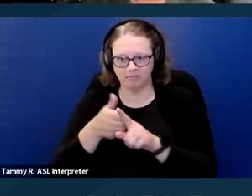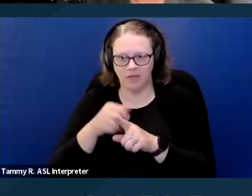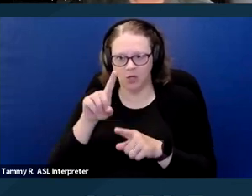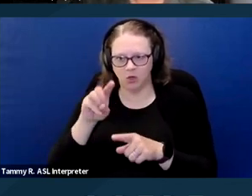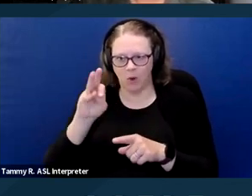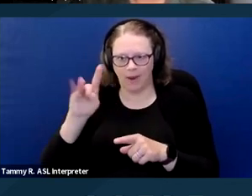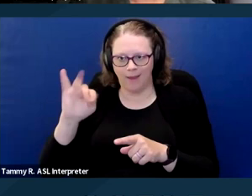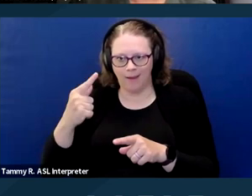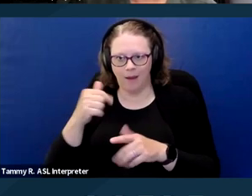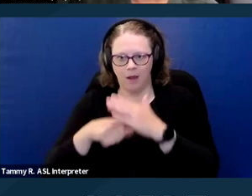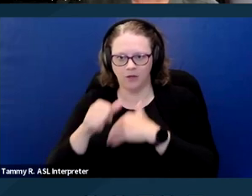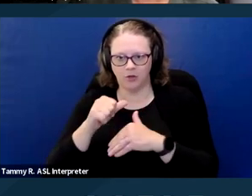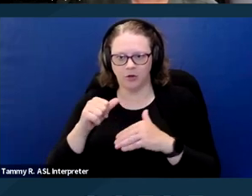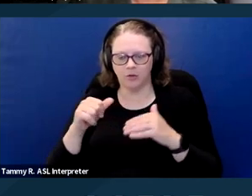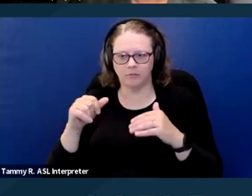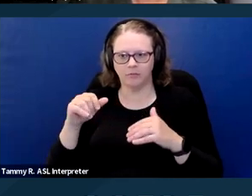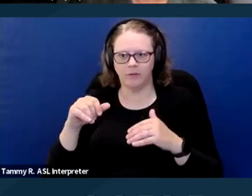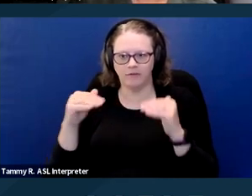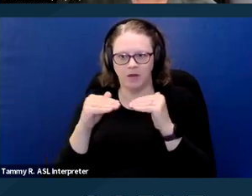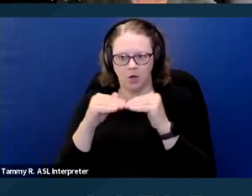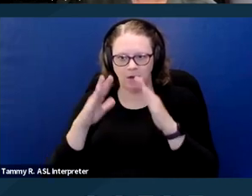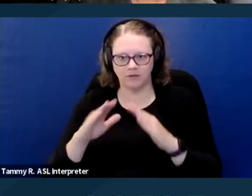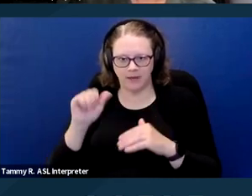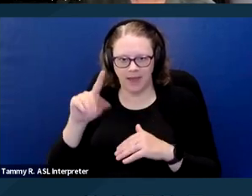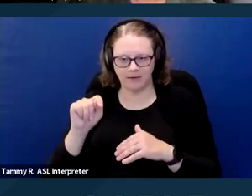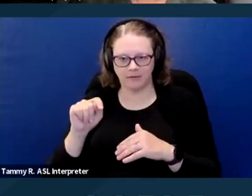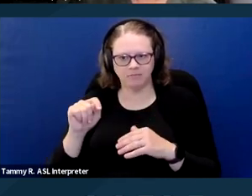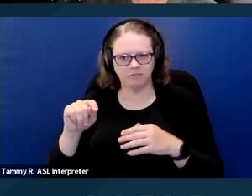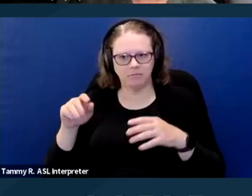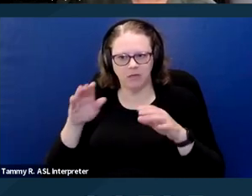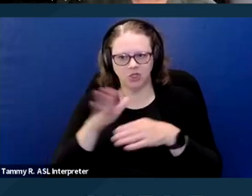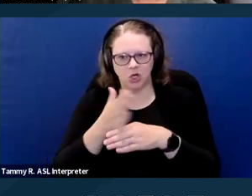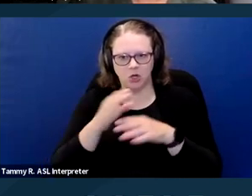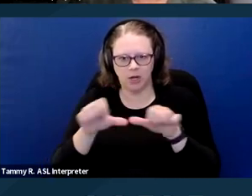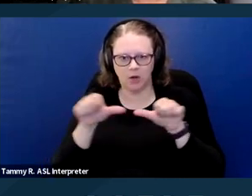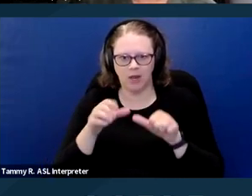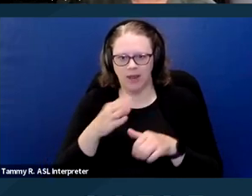because dwellings include common areas and that the dog was trained to assist the homeowner